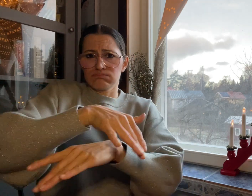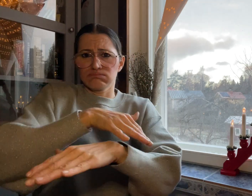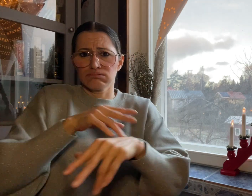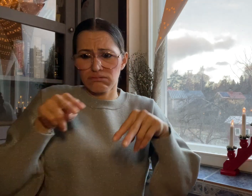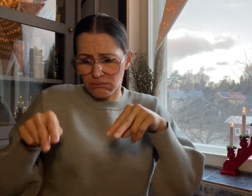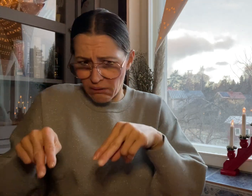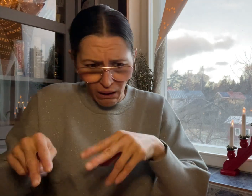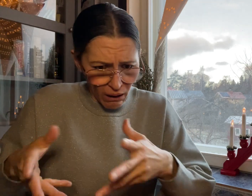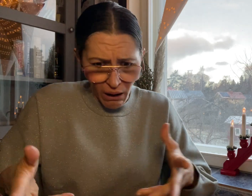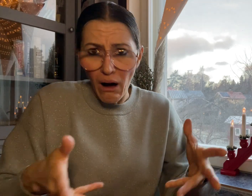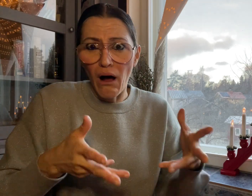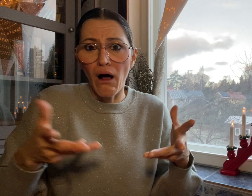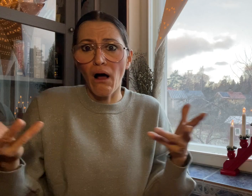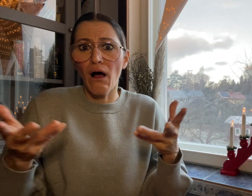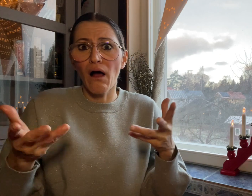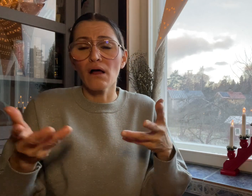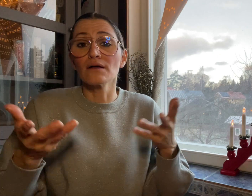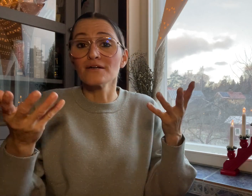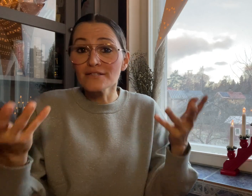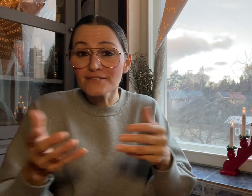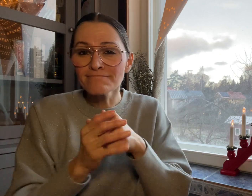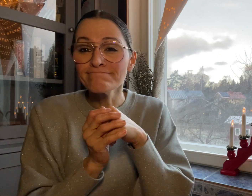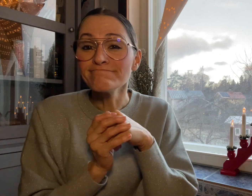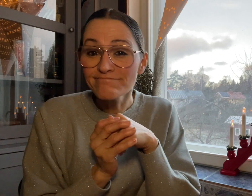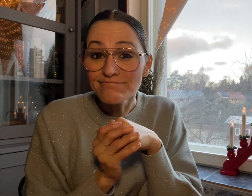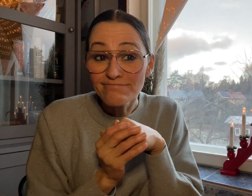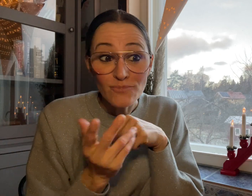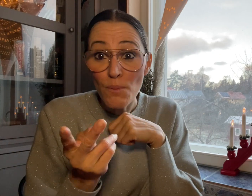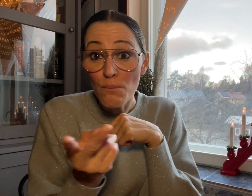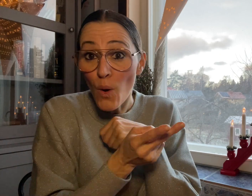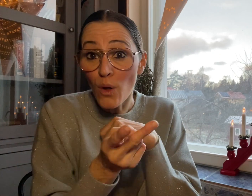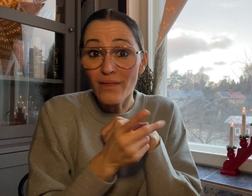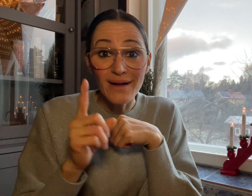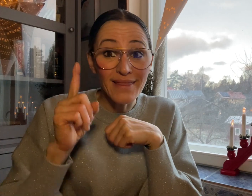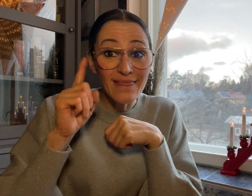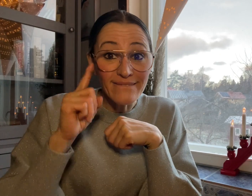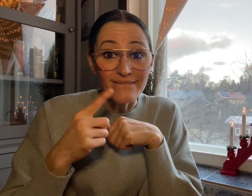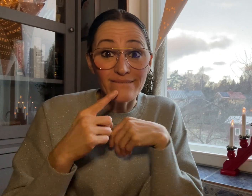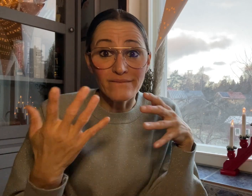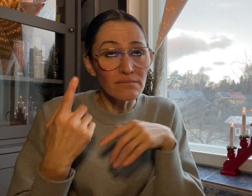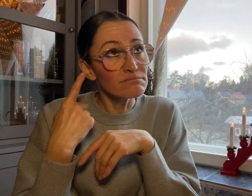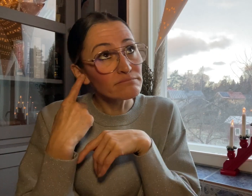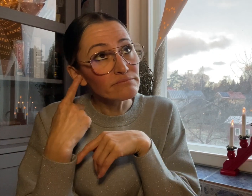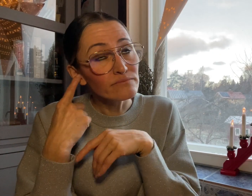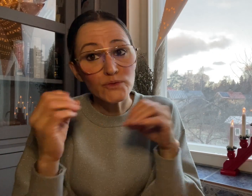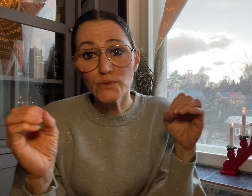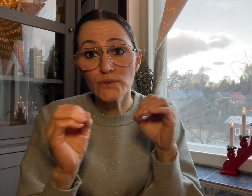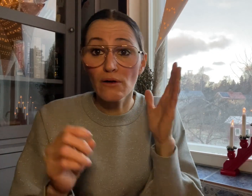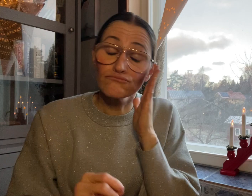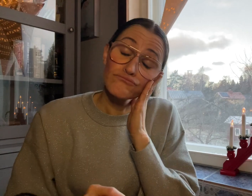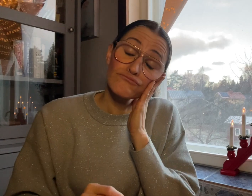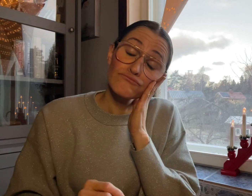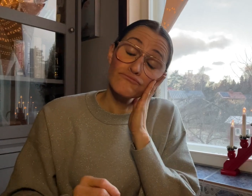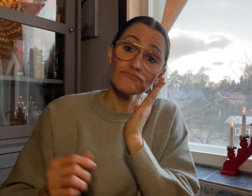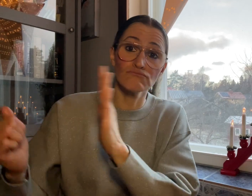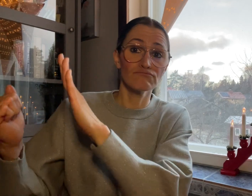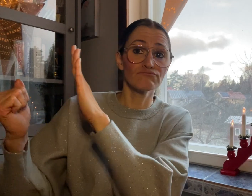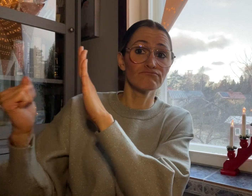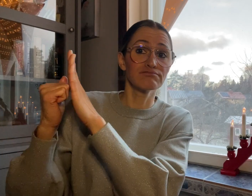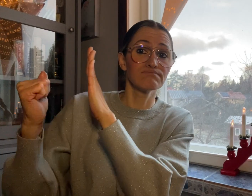of their apartment building. Because they are both Deaf,